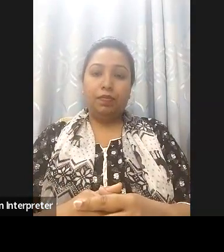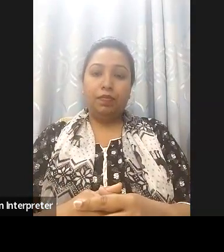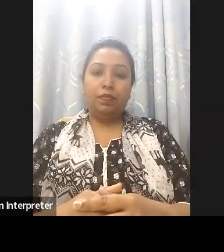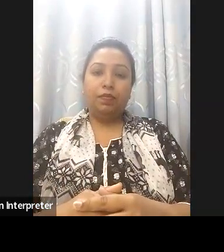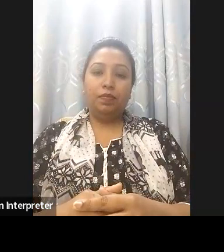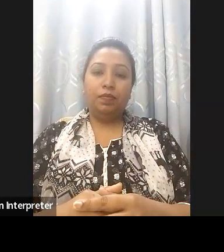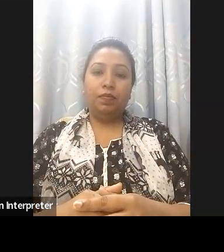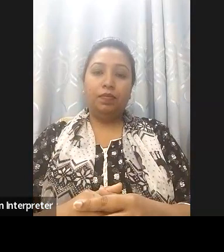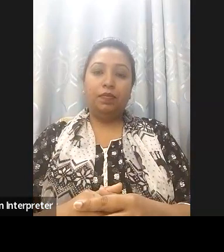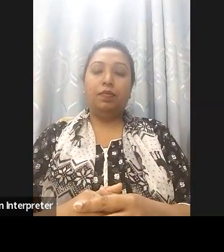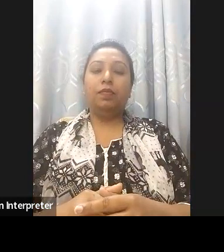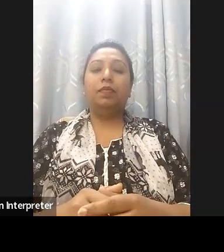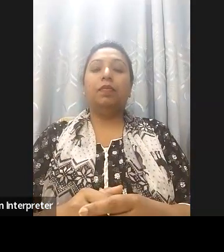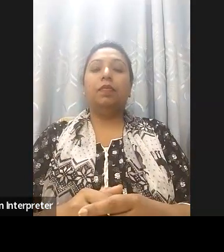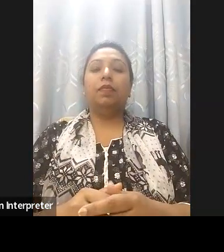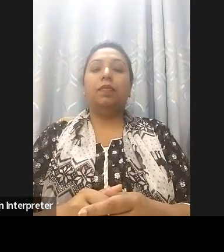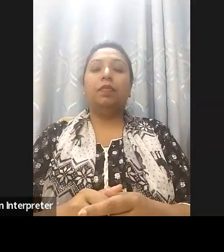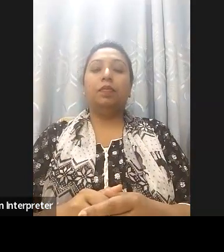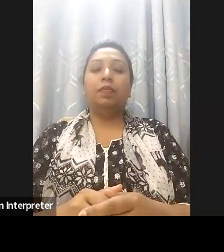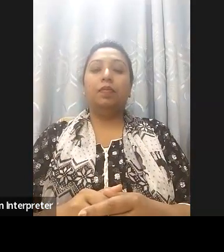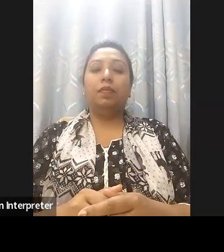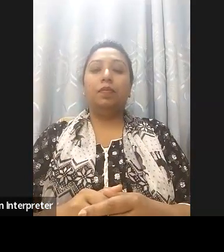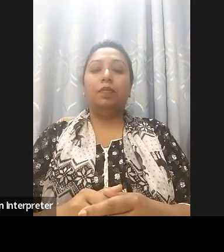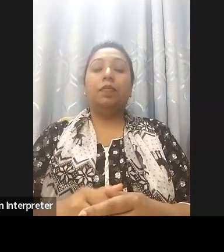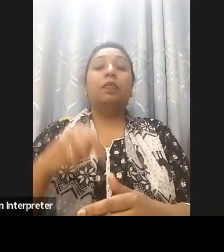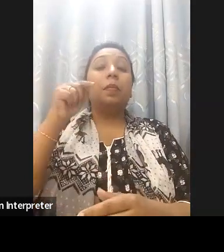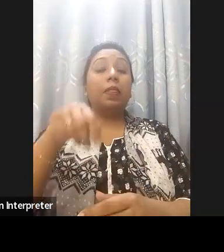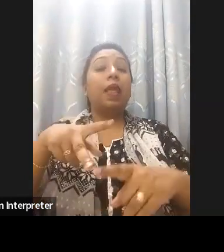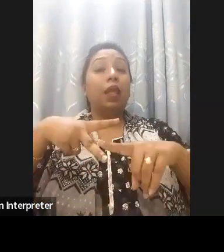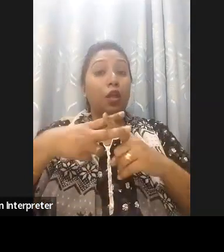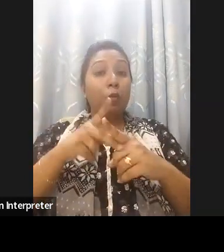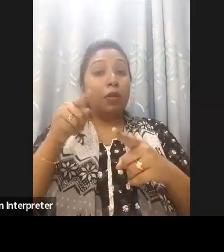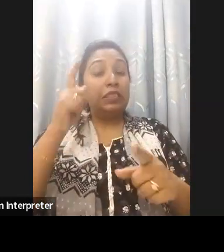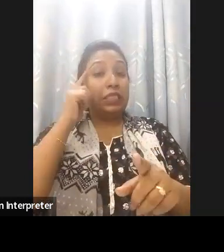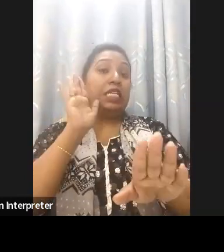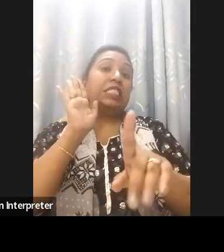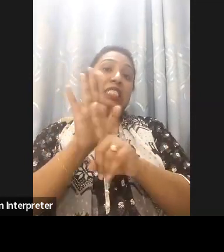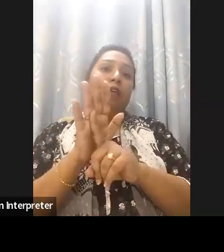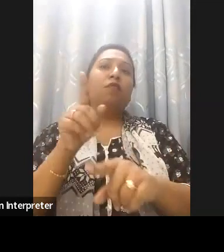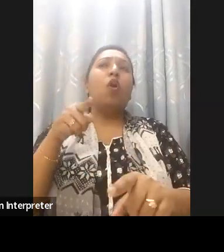make sure that the technology we're buying is secure, the privacy and the security of our